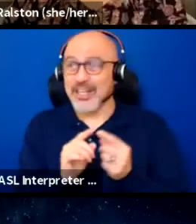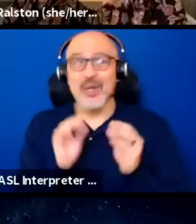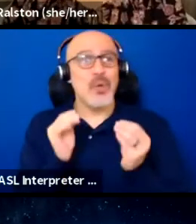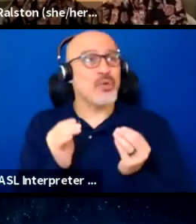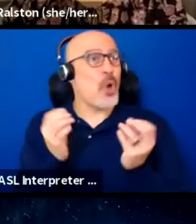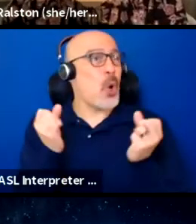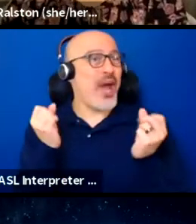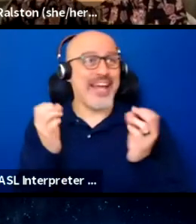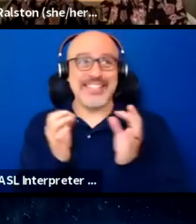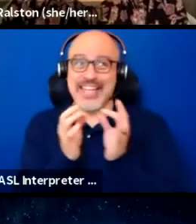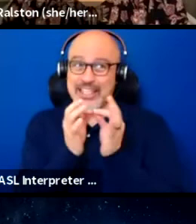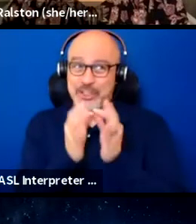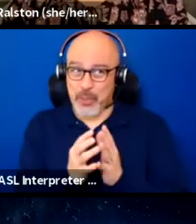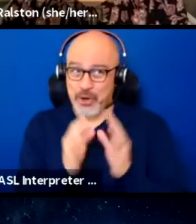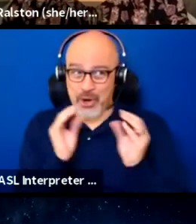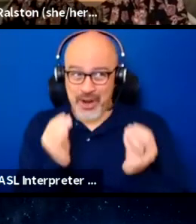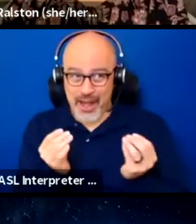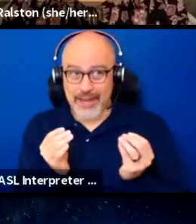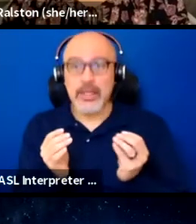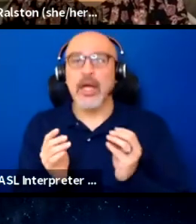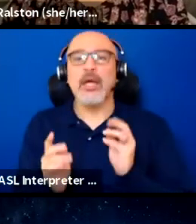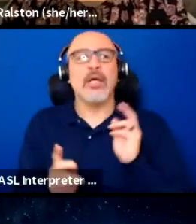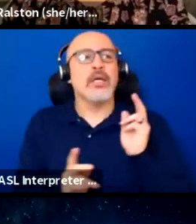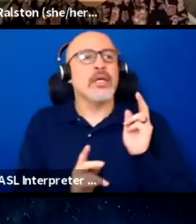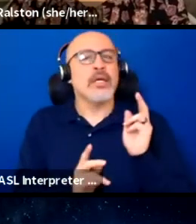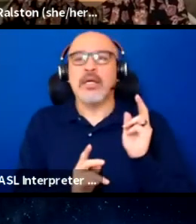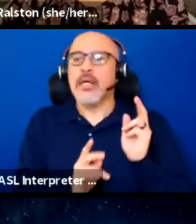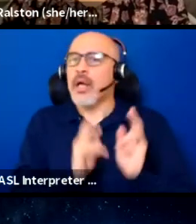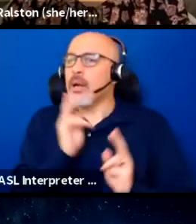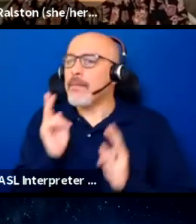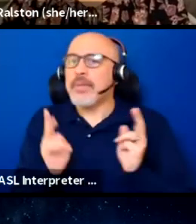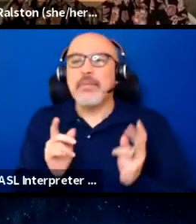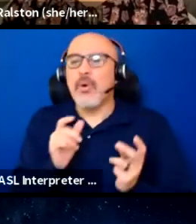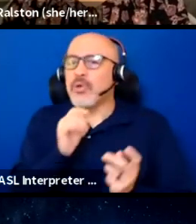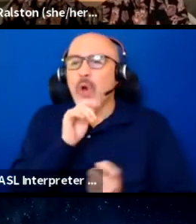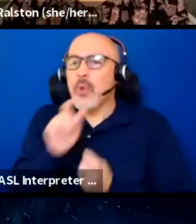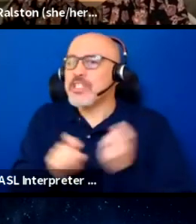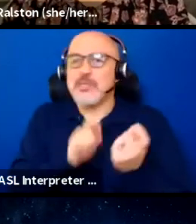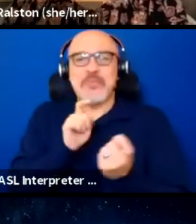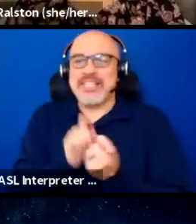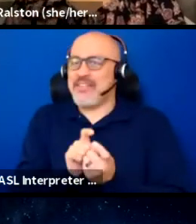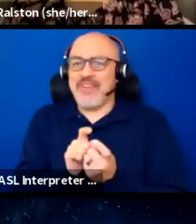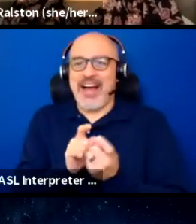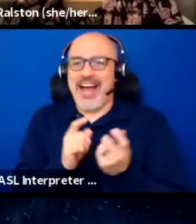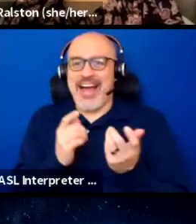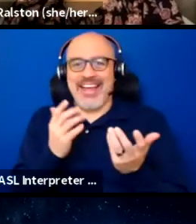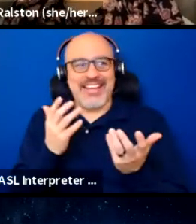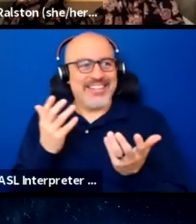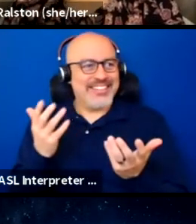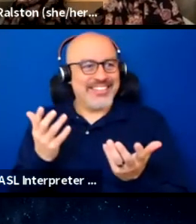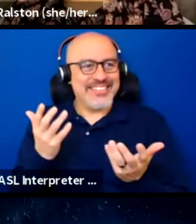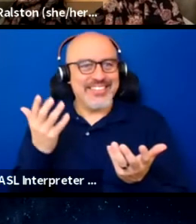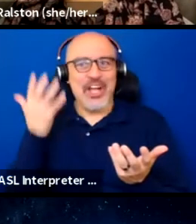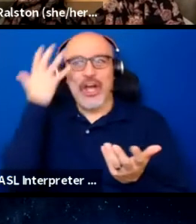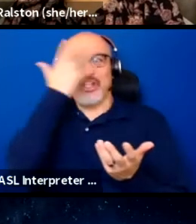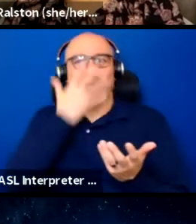and, you know, people don't specify how they look when, at the very beginning of the class,